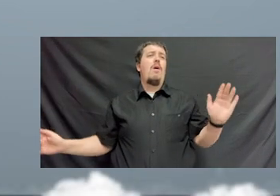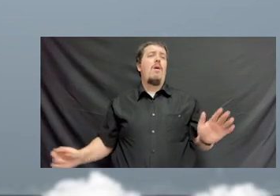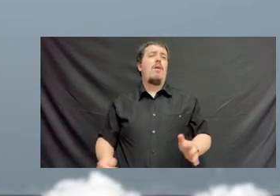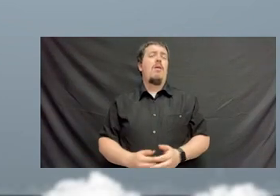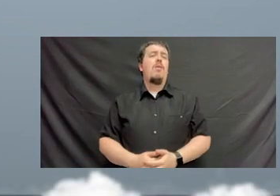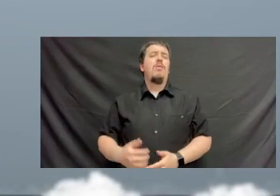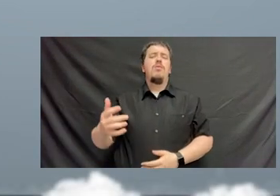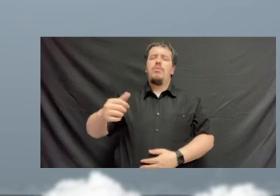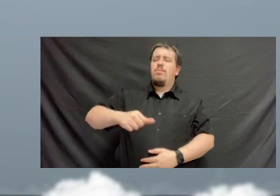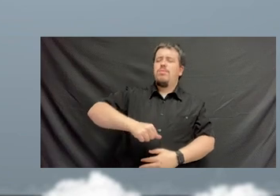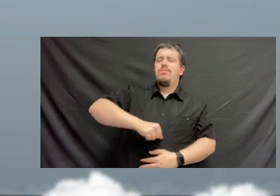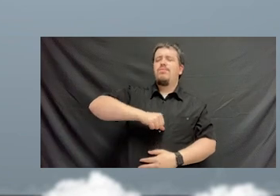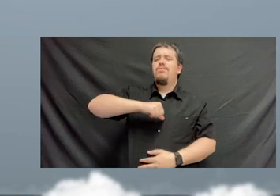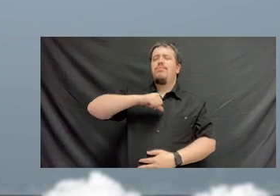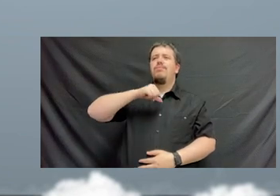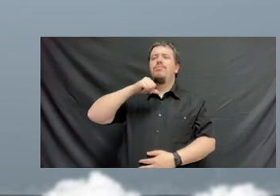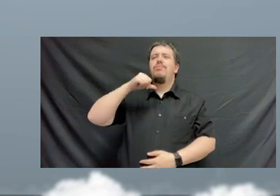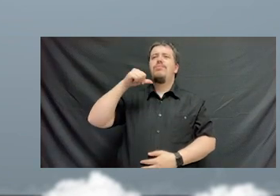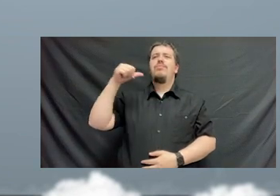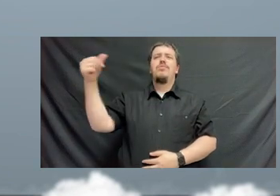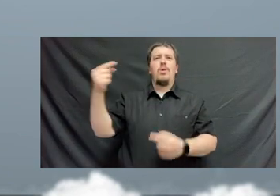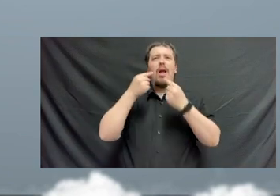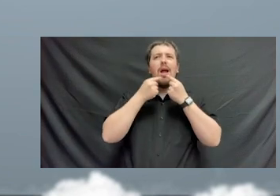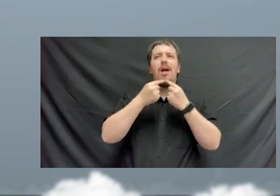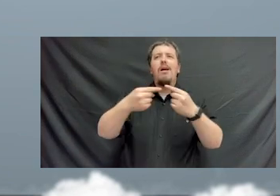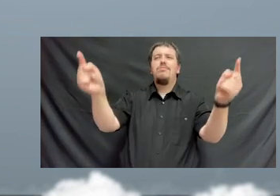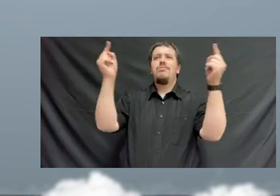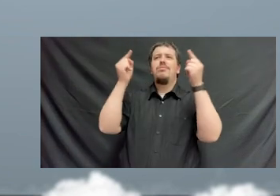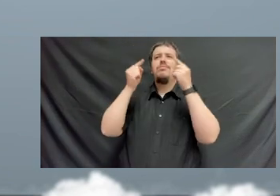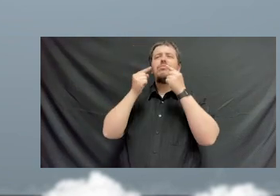What so proudly we hailed